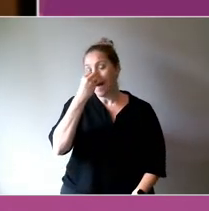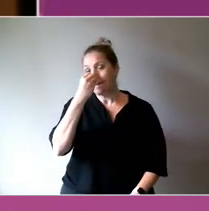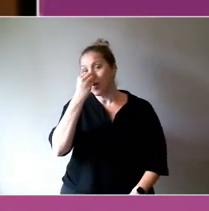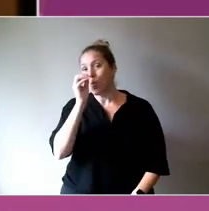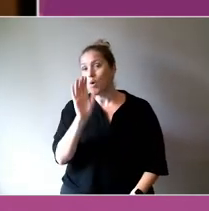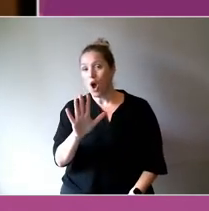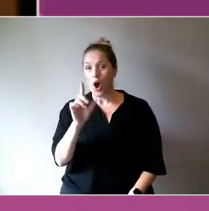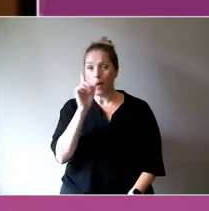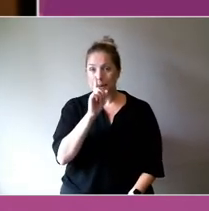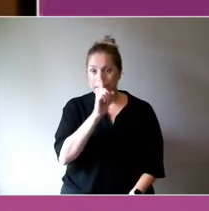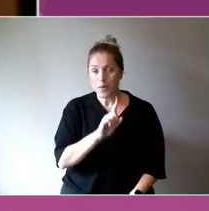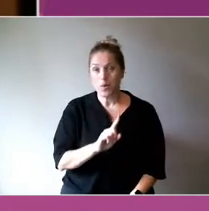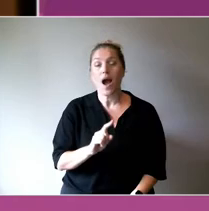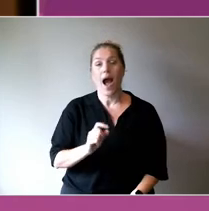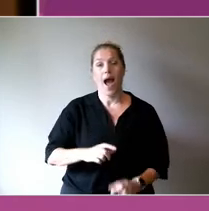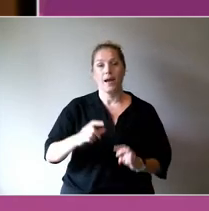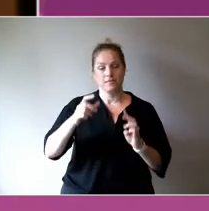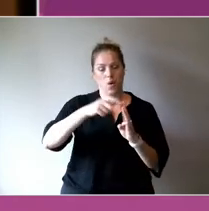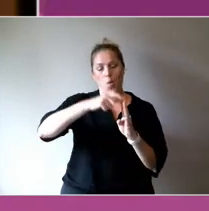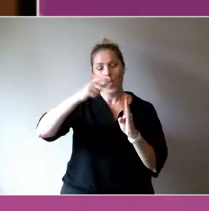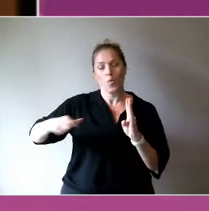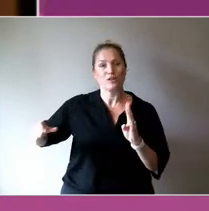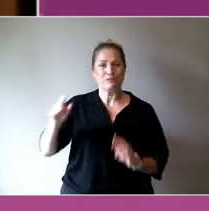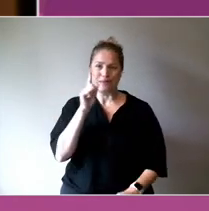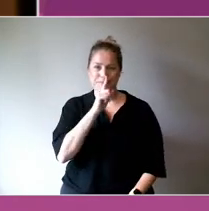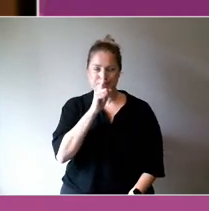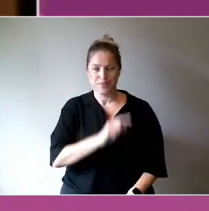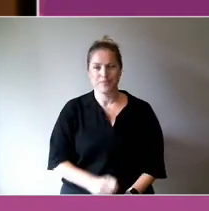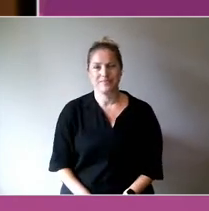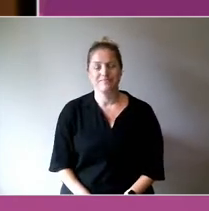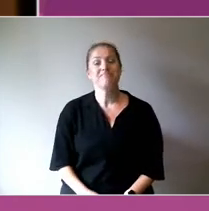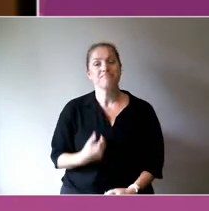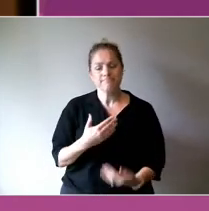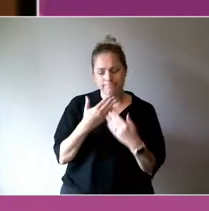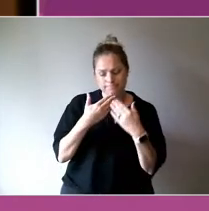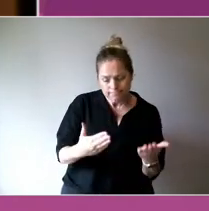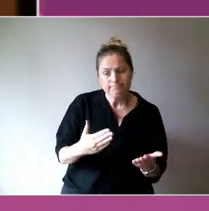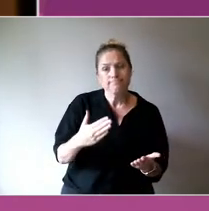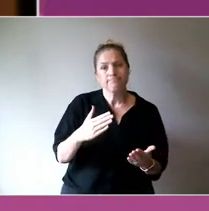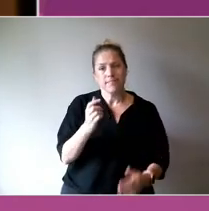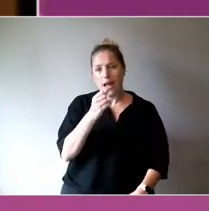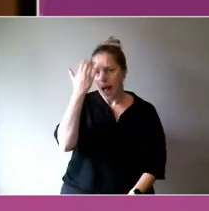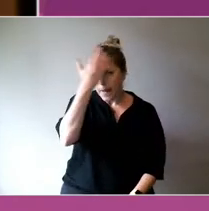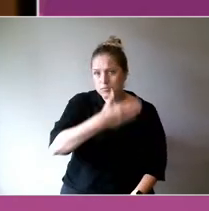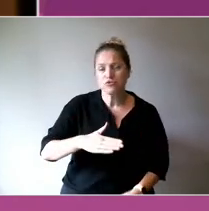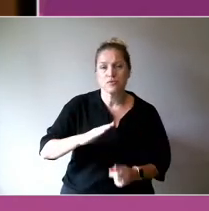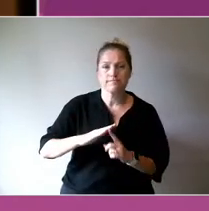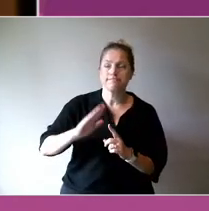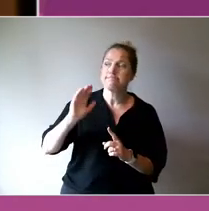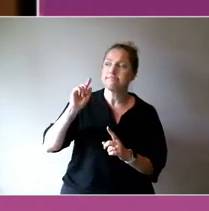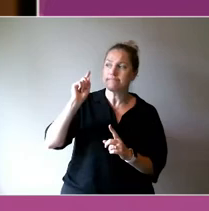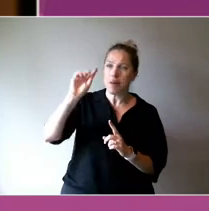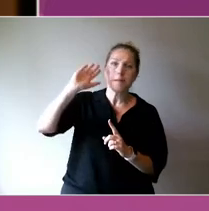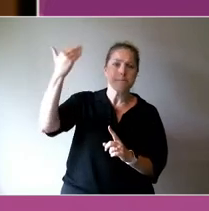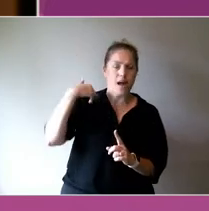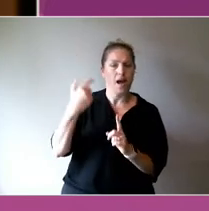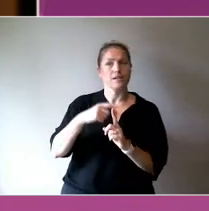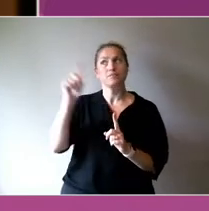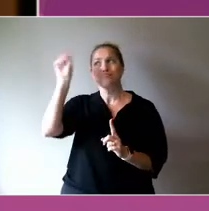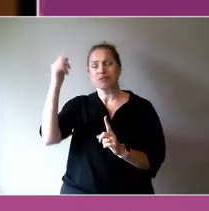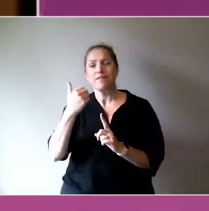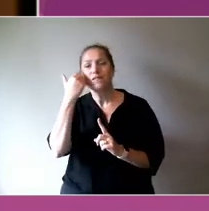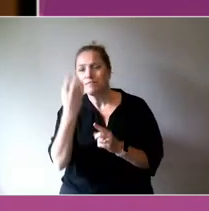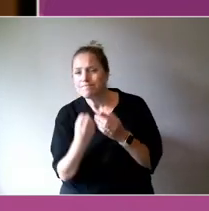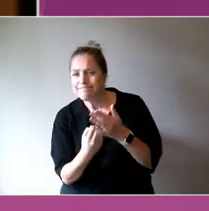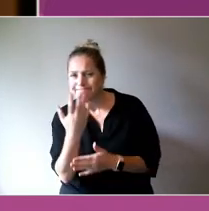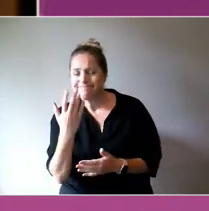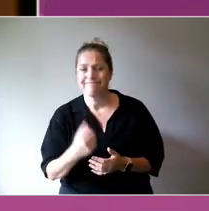The Wurundjeri people and pay my respects to leaders, past, present, and emerging.